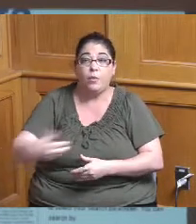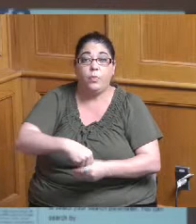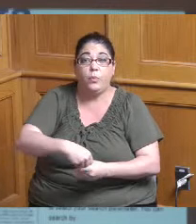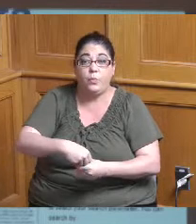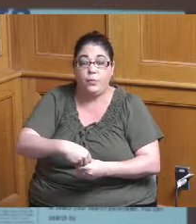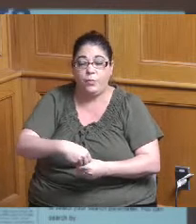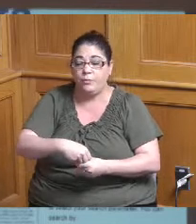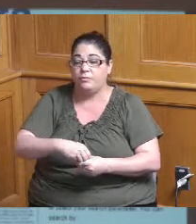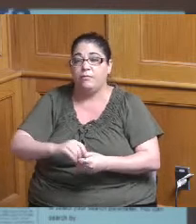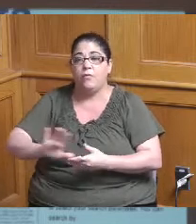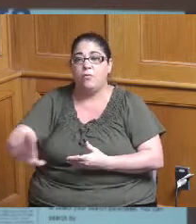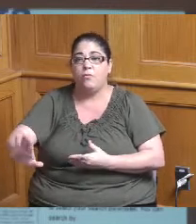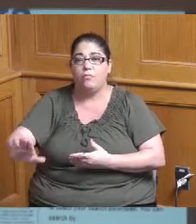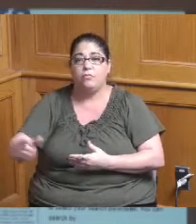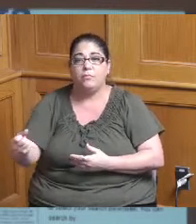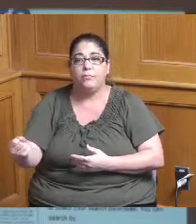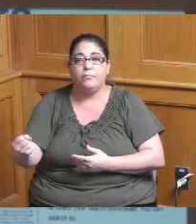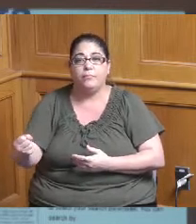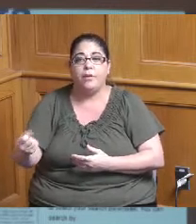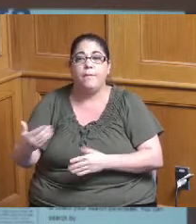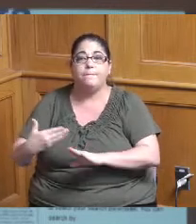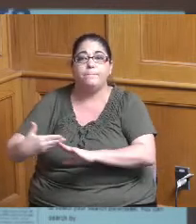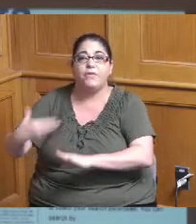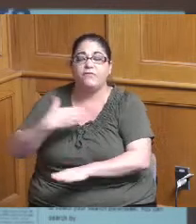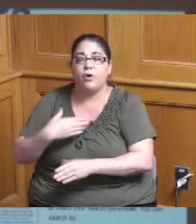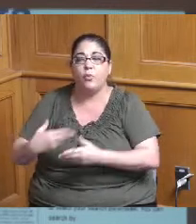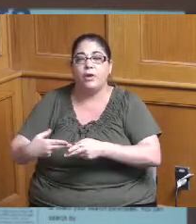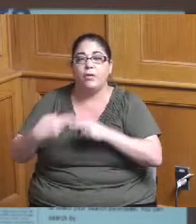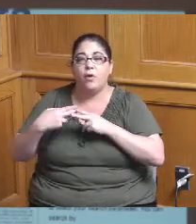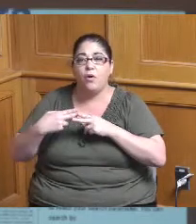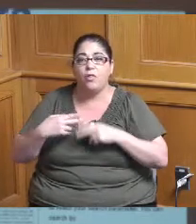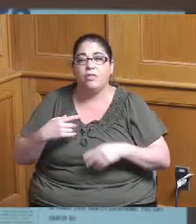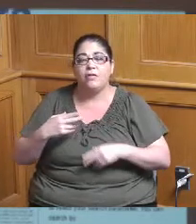CIP each year we are now having what's called a stage gate review session so we